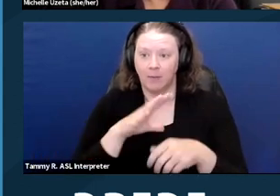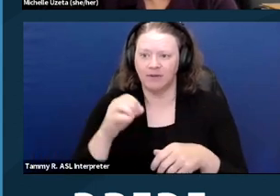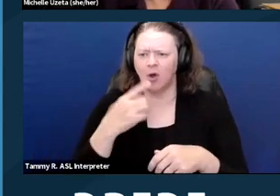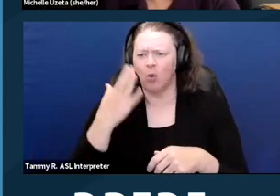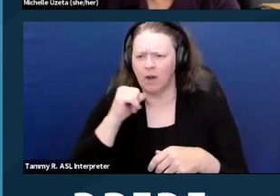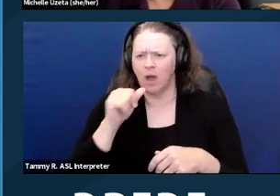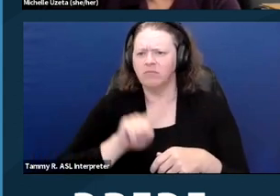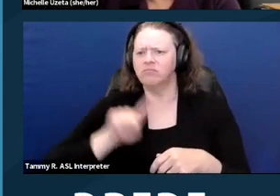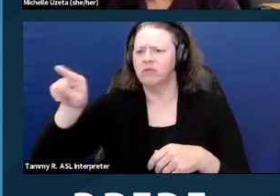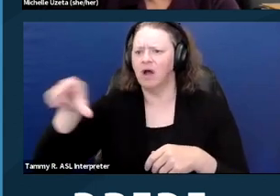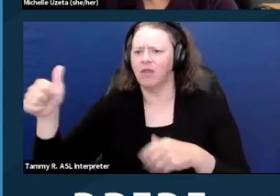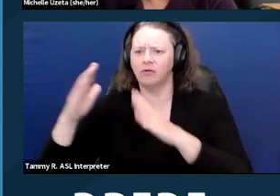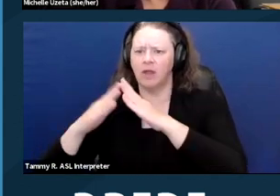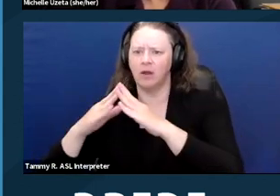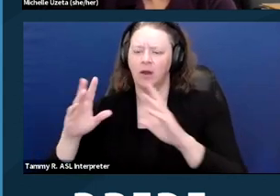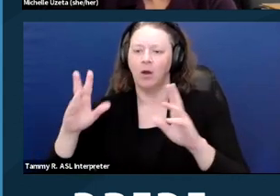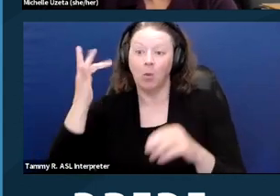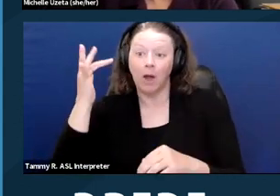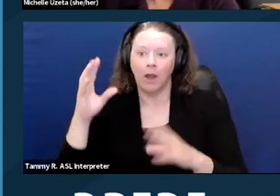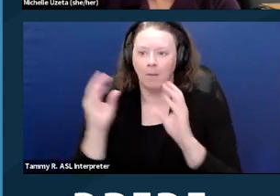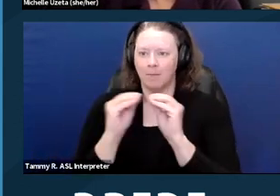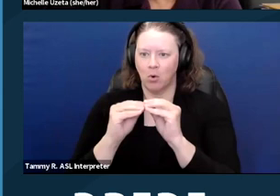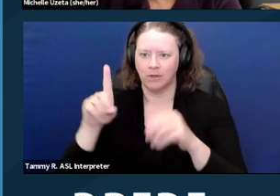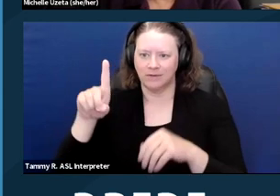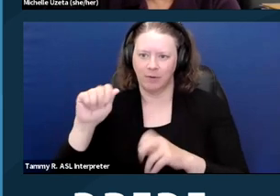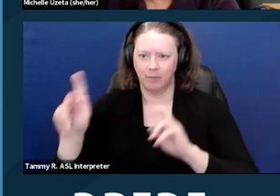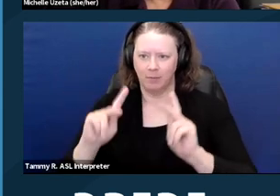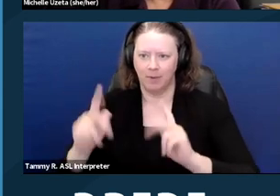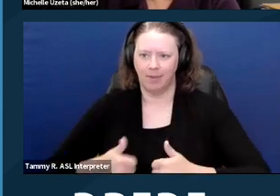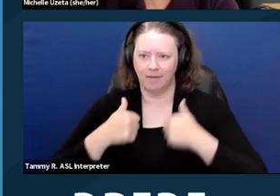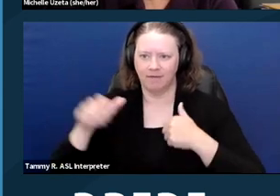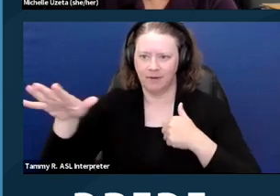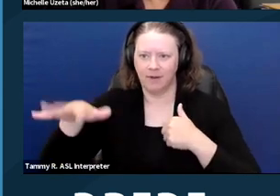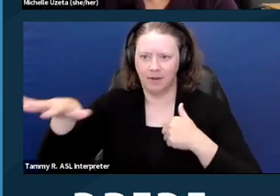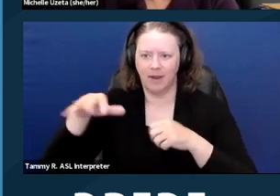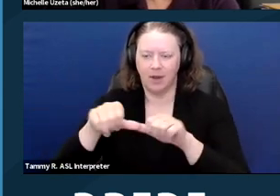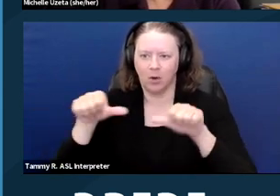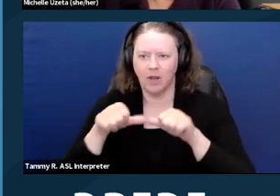because more disabled people lived in that neighborhood, it was closer to transportation, et cetera.